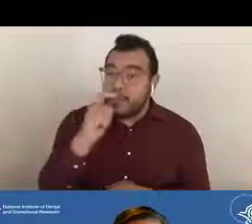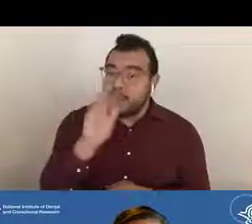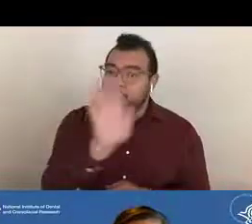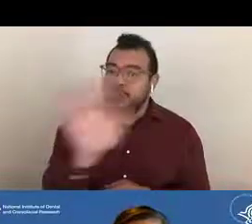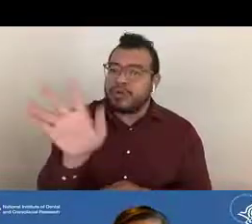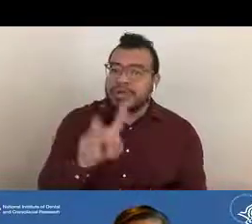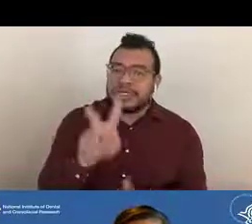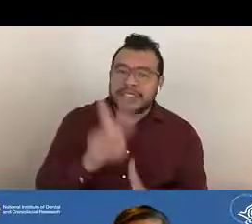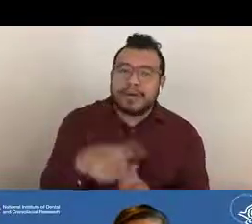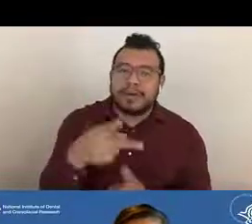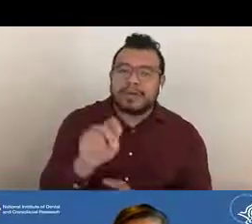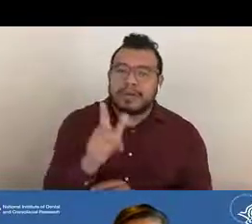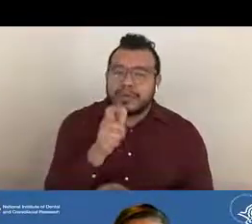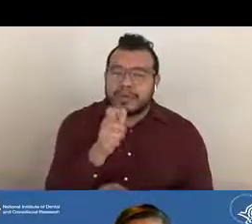We could bring the poll question up.